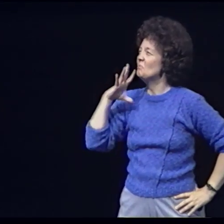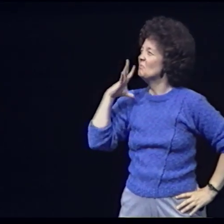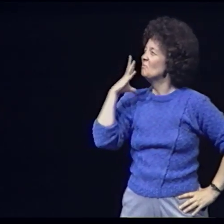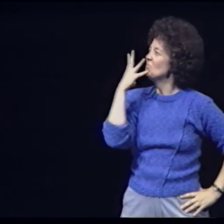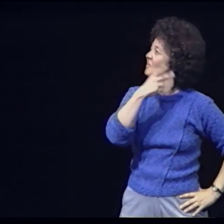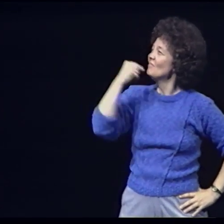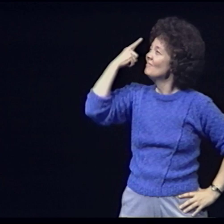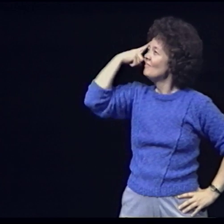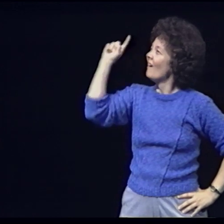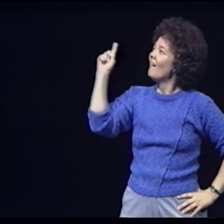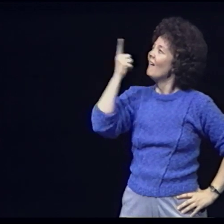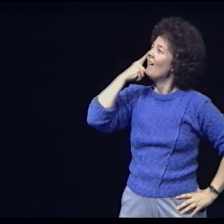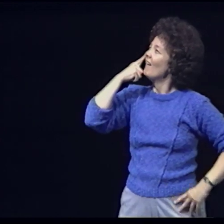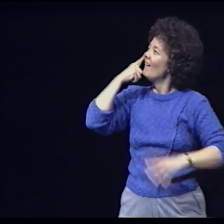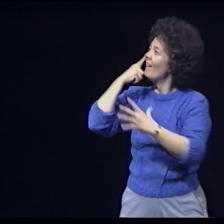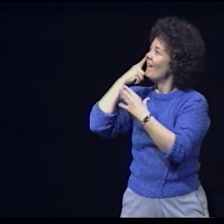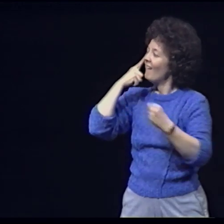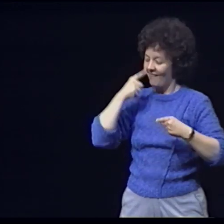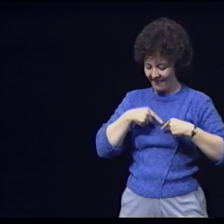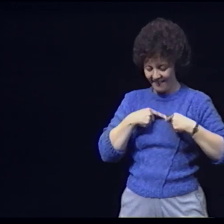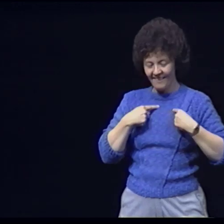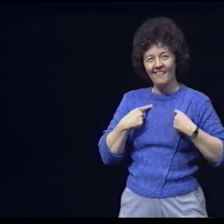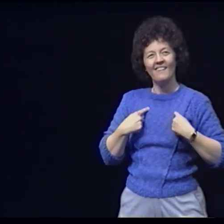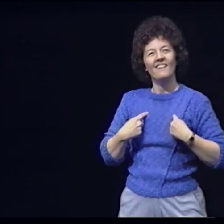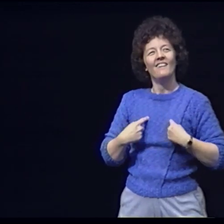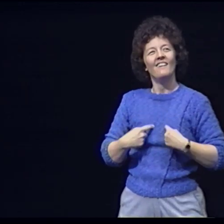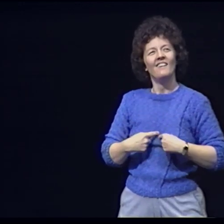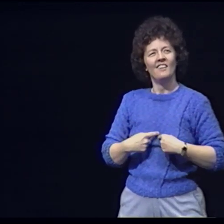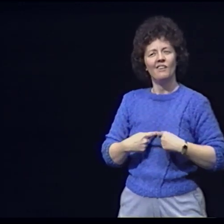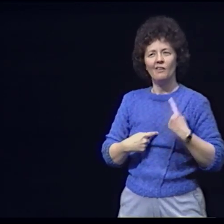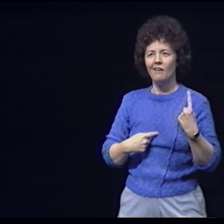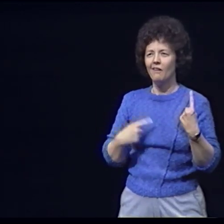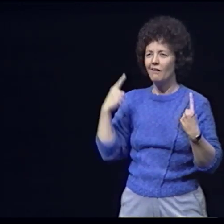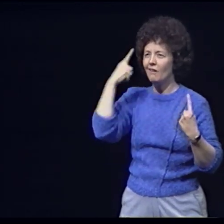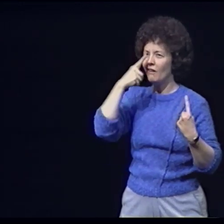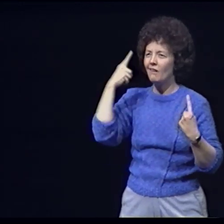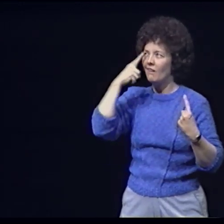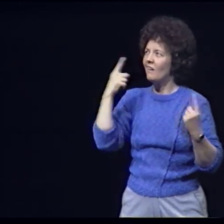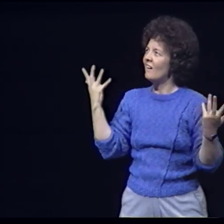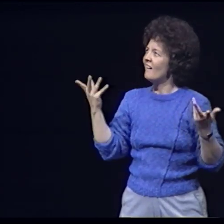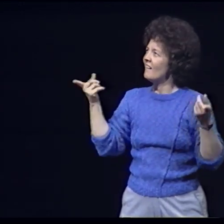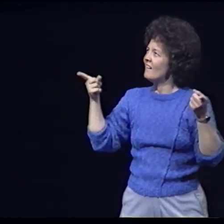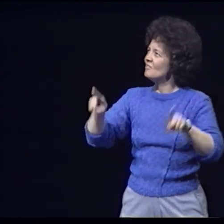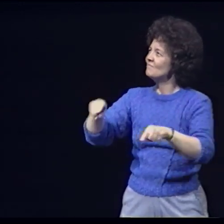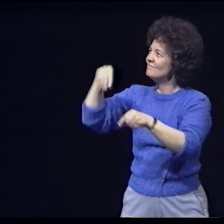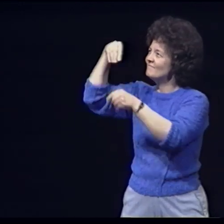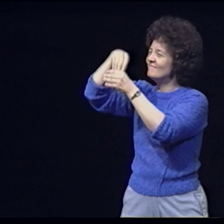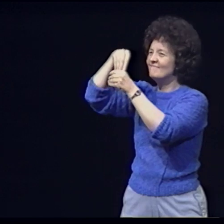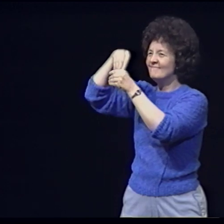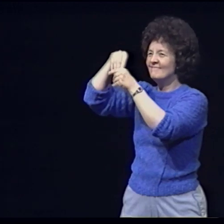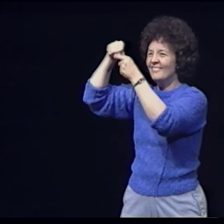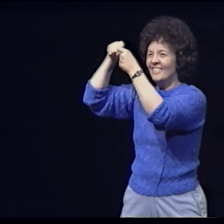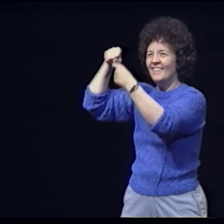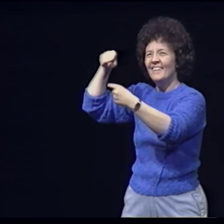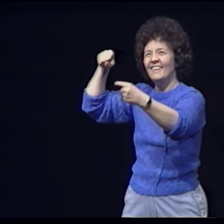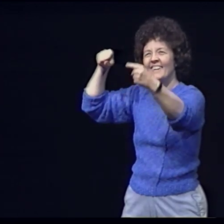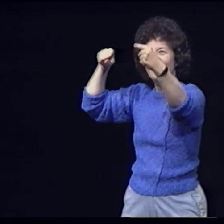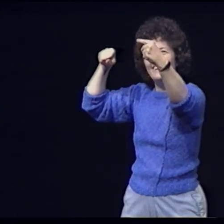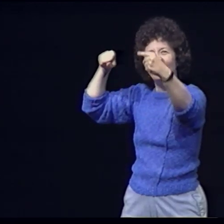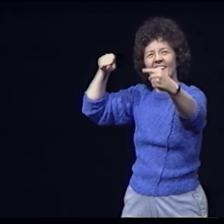So beautiful to the eye and heart One wonders what happens inside?